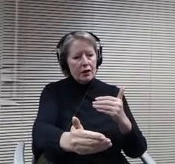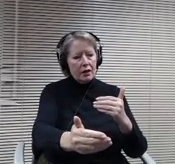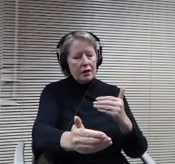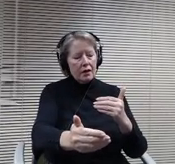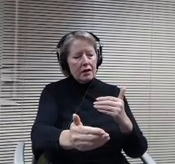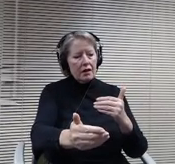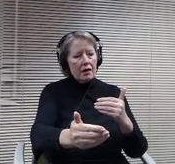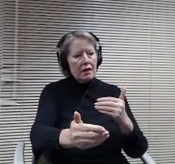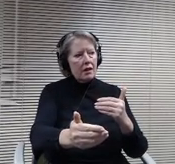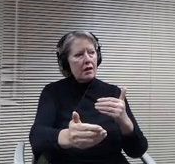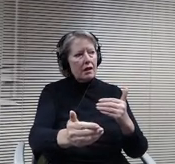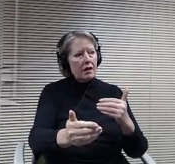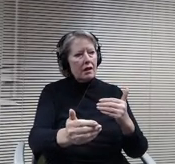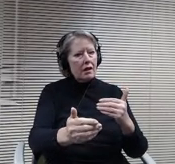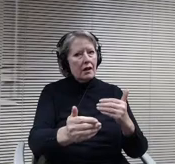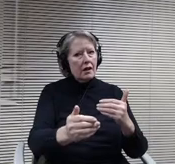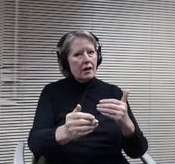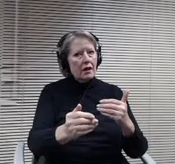To society by people with disabilities.